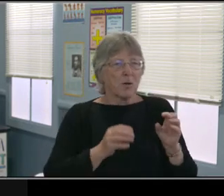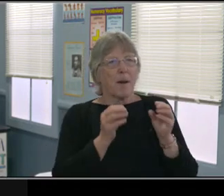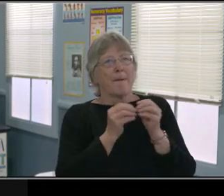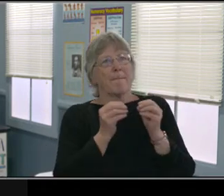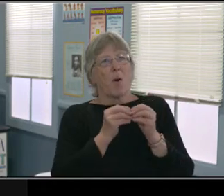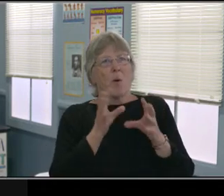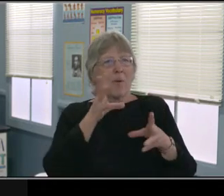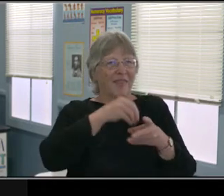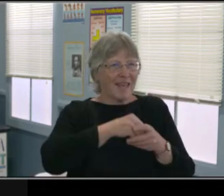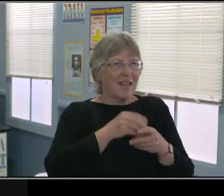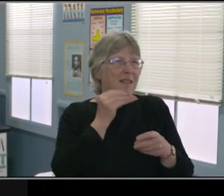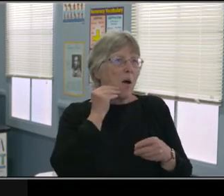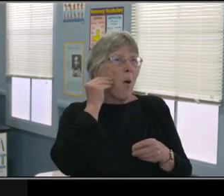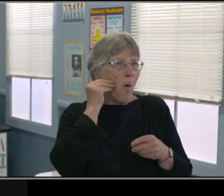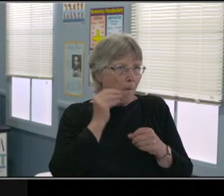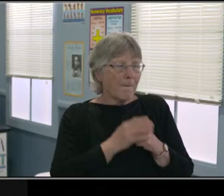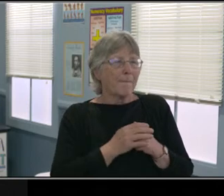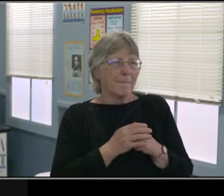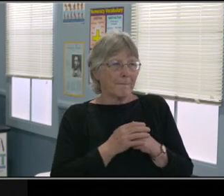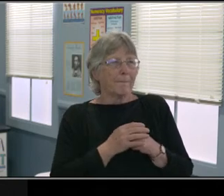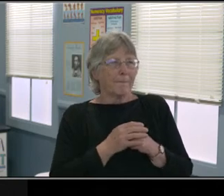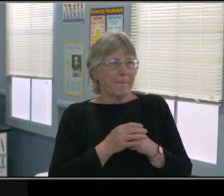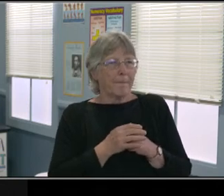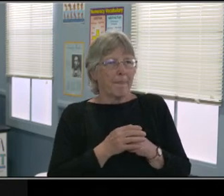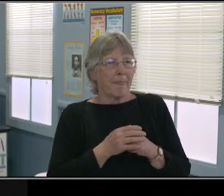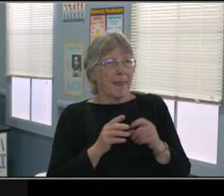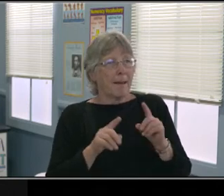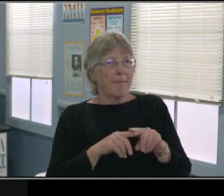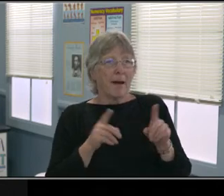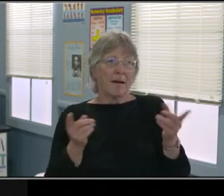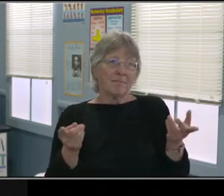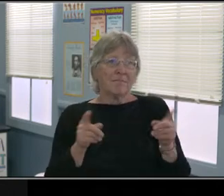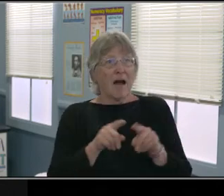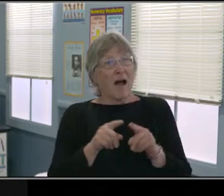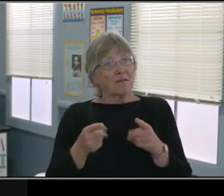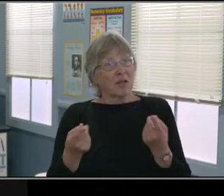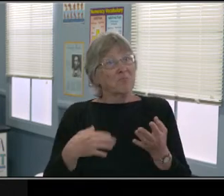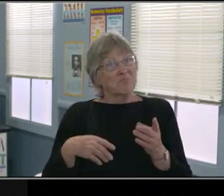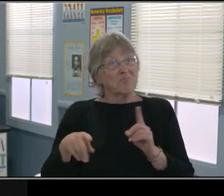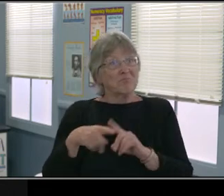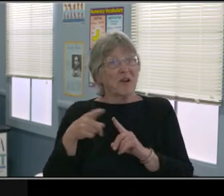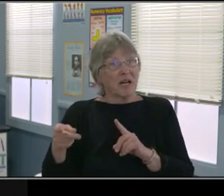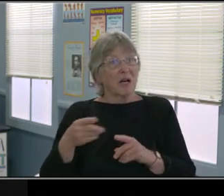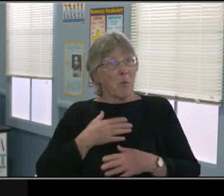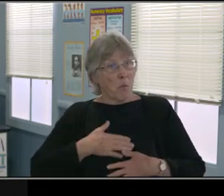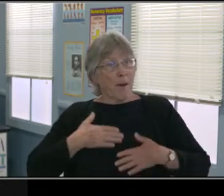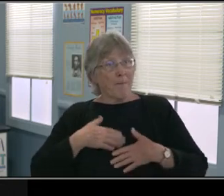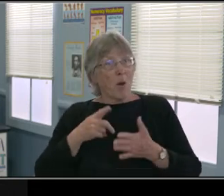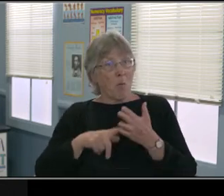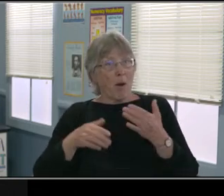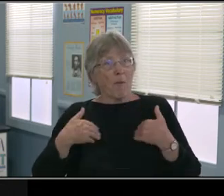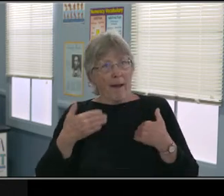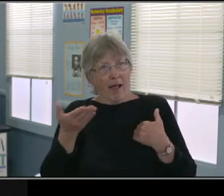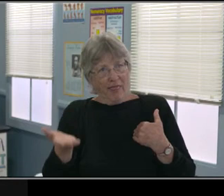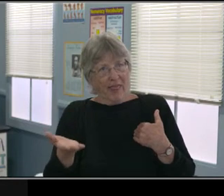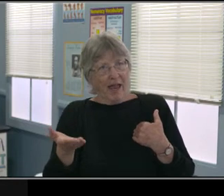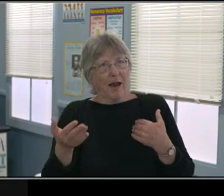and suicidal ideation, much more than ever before. So it's definitely impacting not just kids and parents,